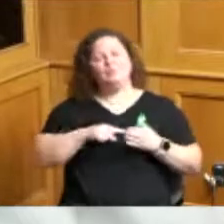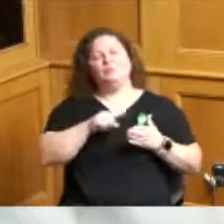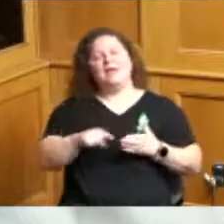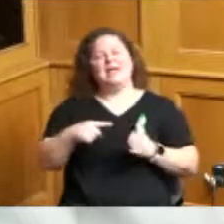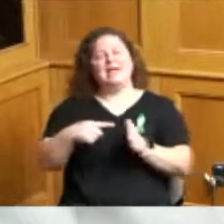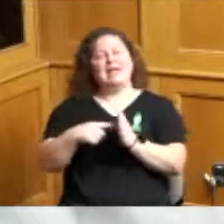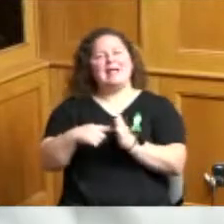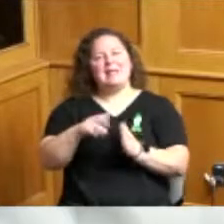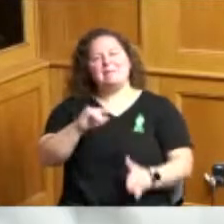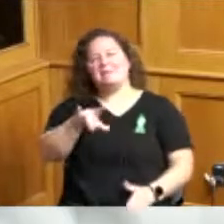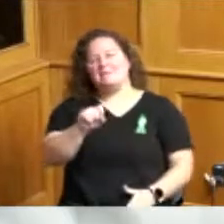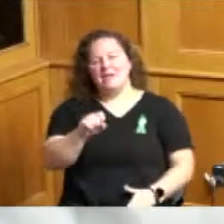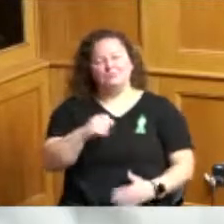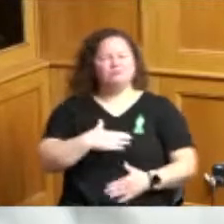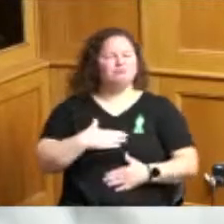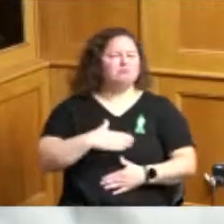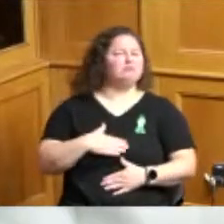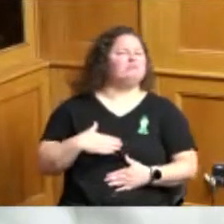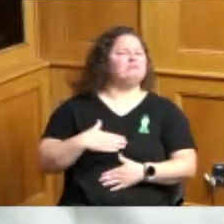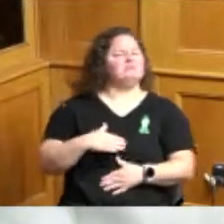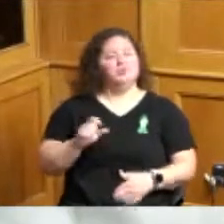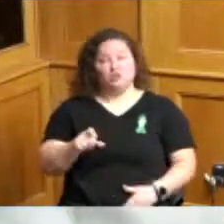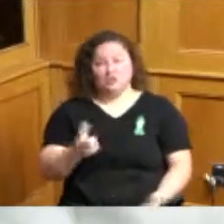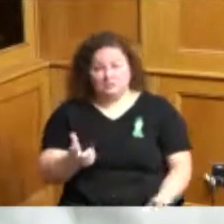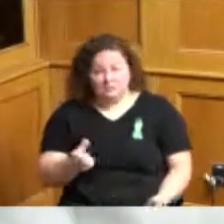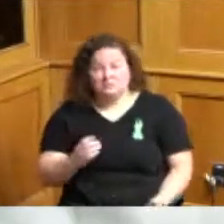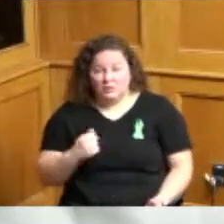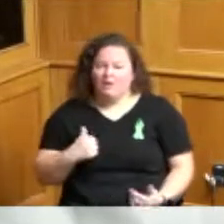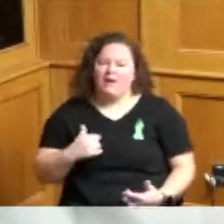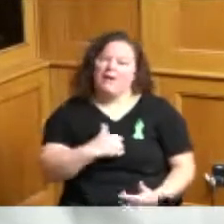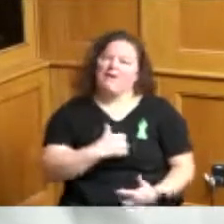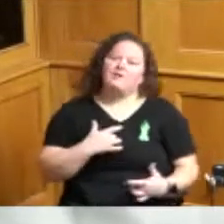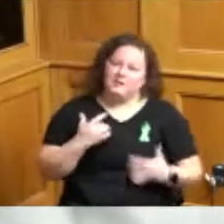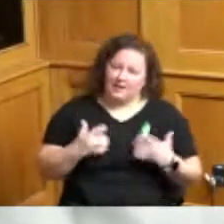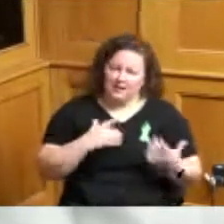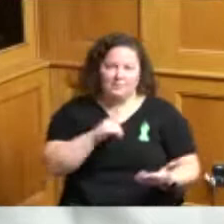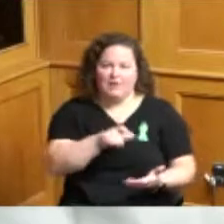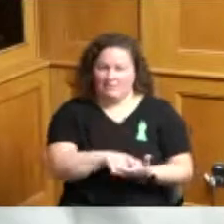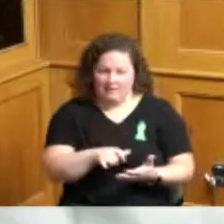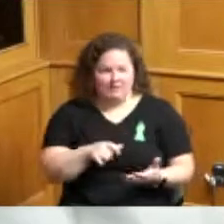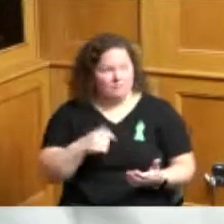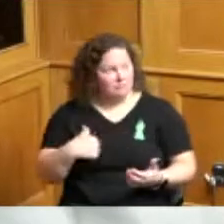just was excited about that and all all of us was here to have that press conference announcement